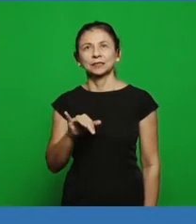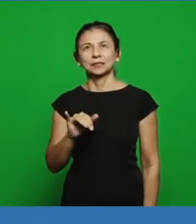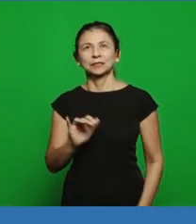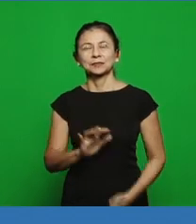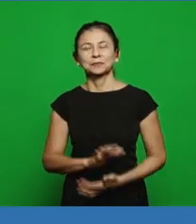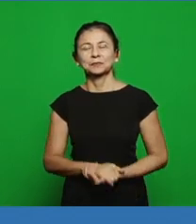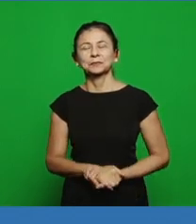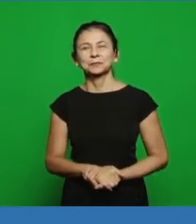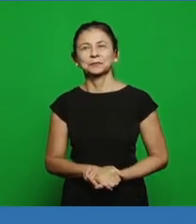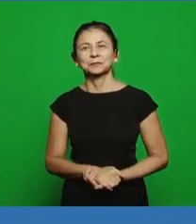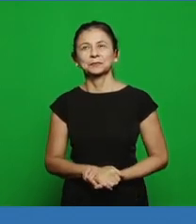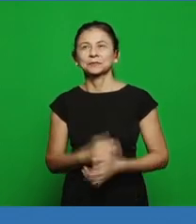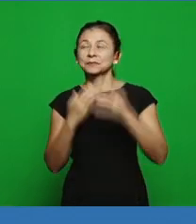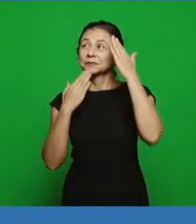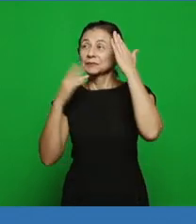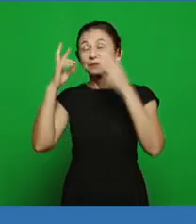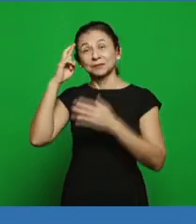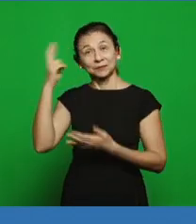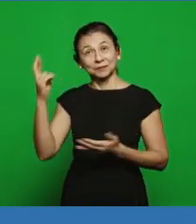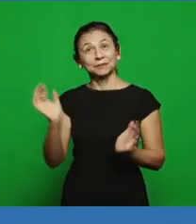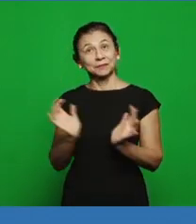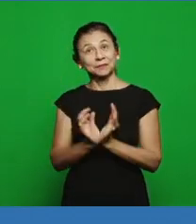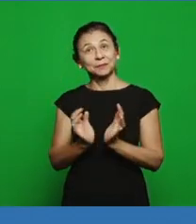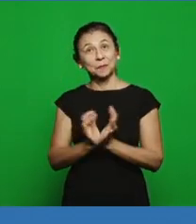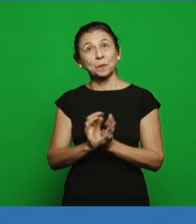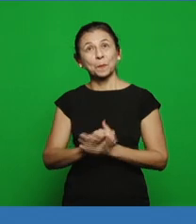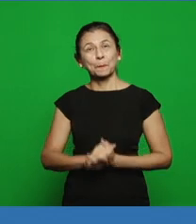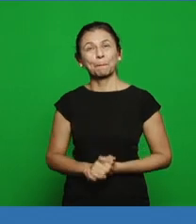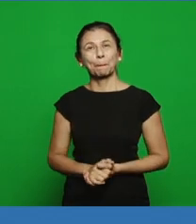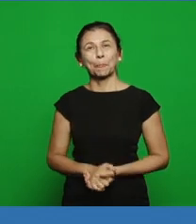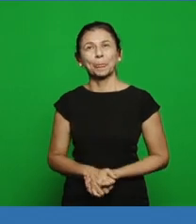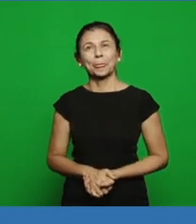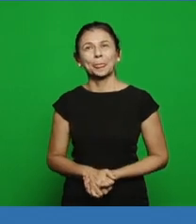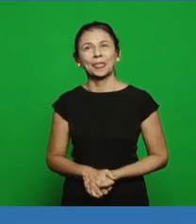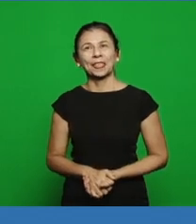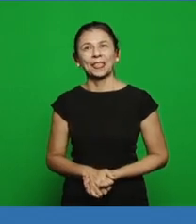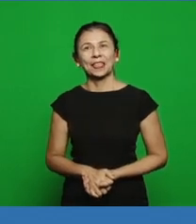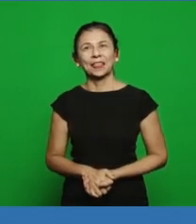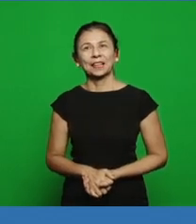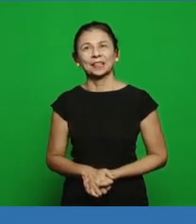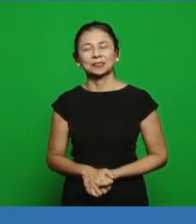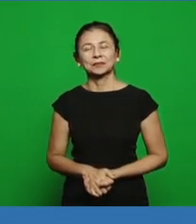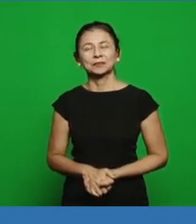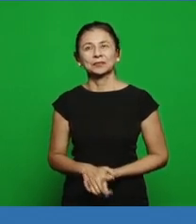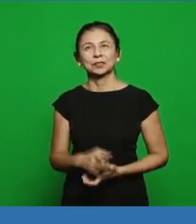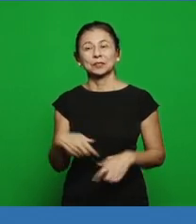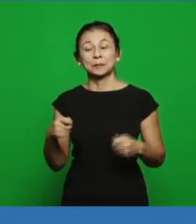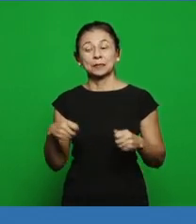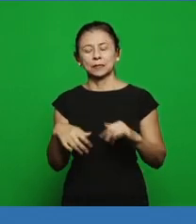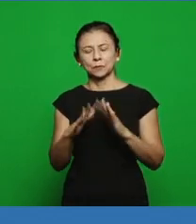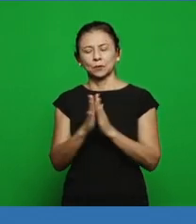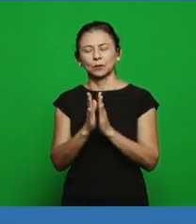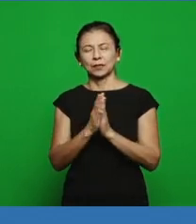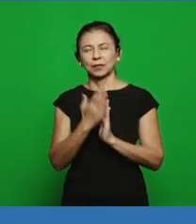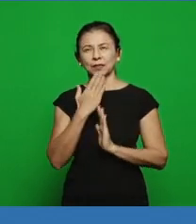this group here, the brethren aren’t going to Paris, but you’re praying for the work all around